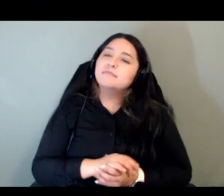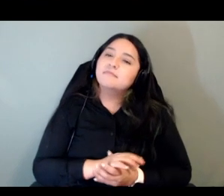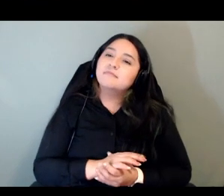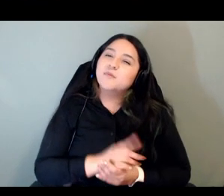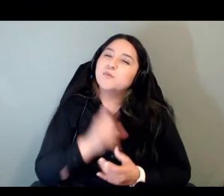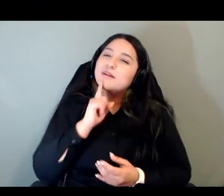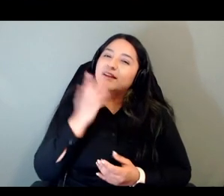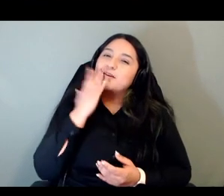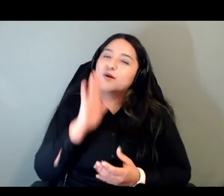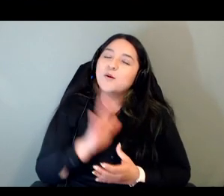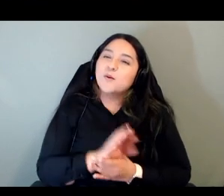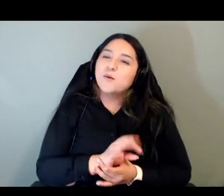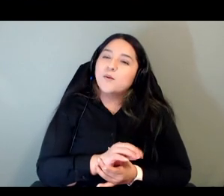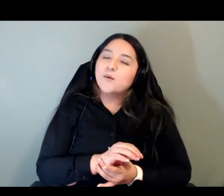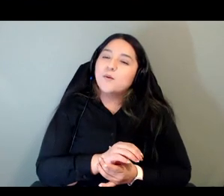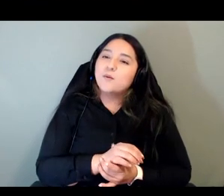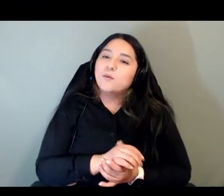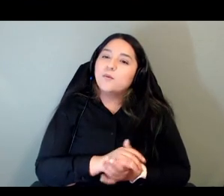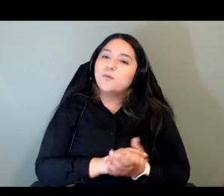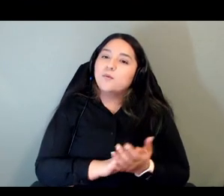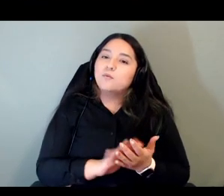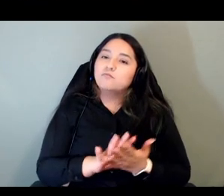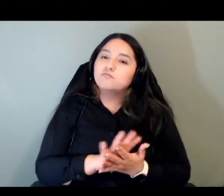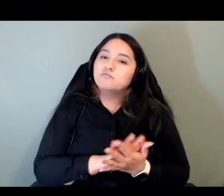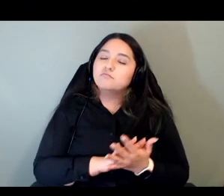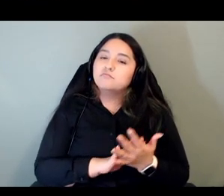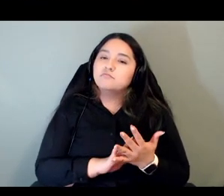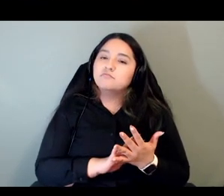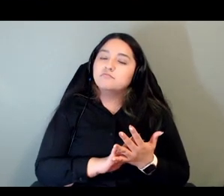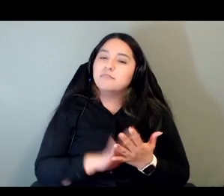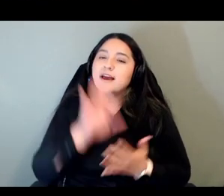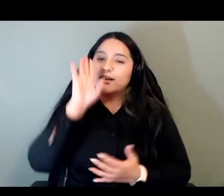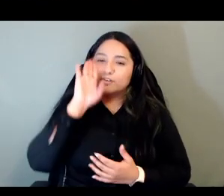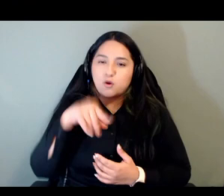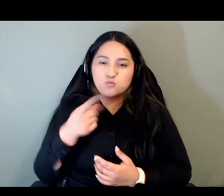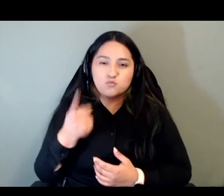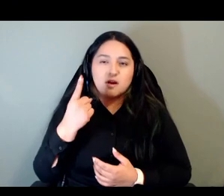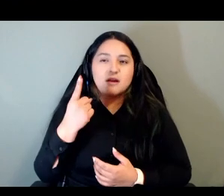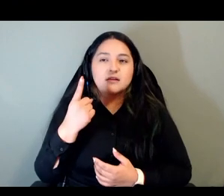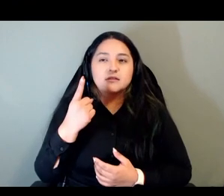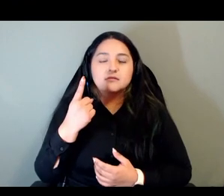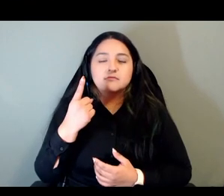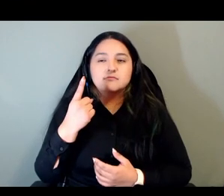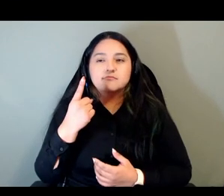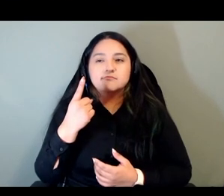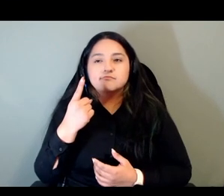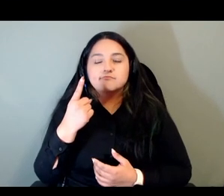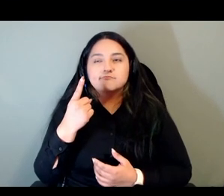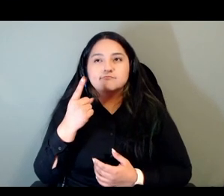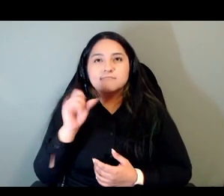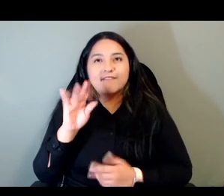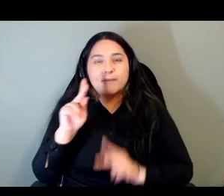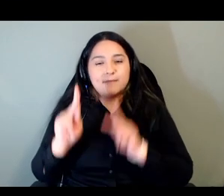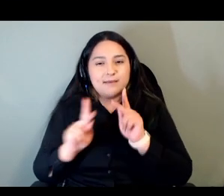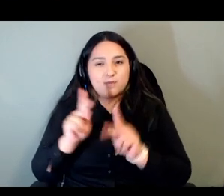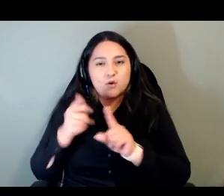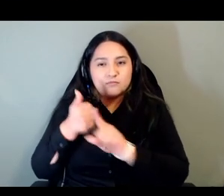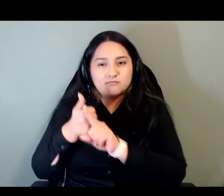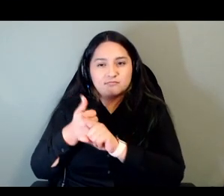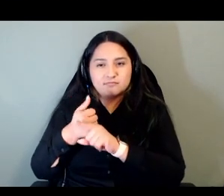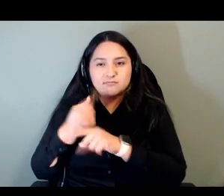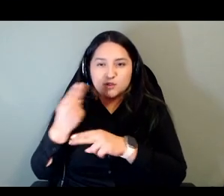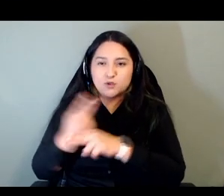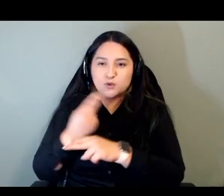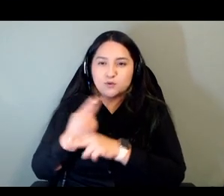do know that um one of the um people that is a user of our course and who we featured